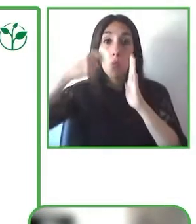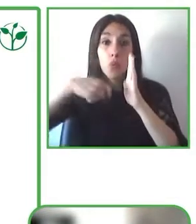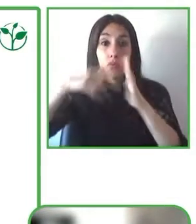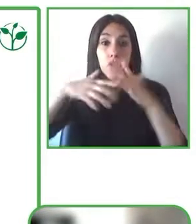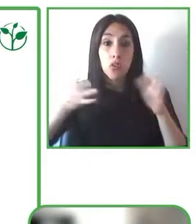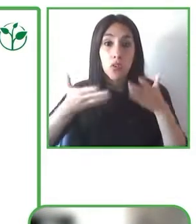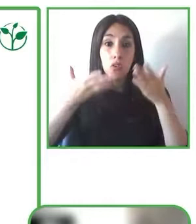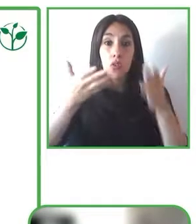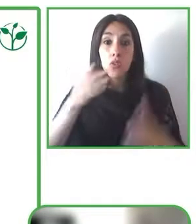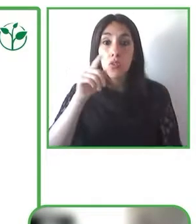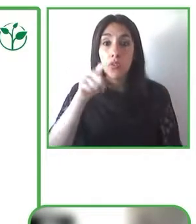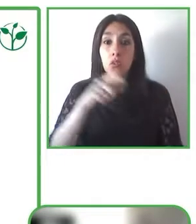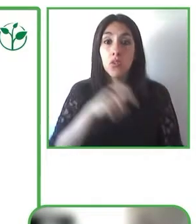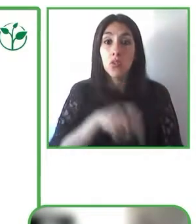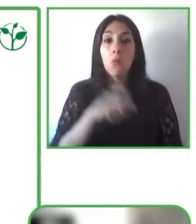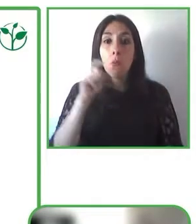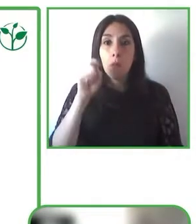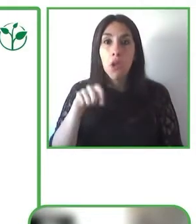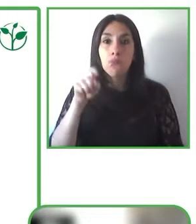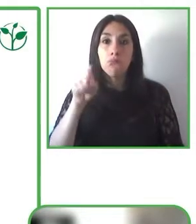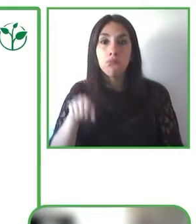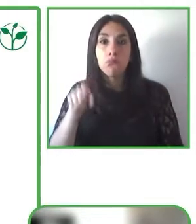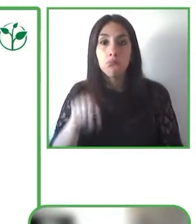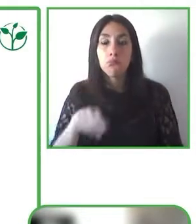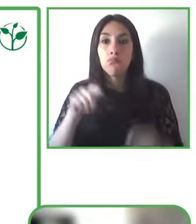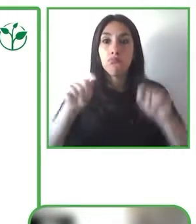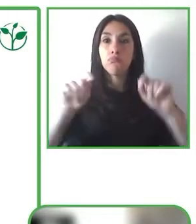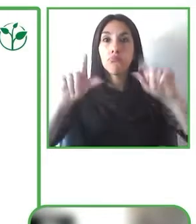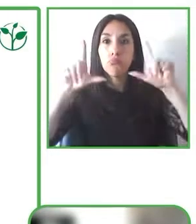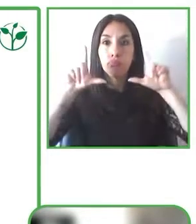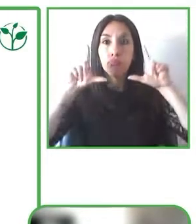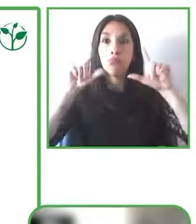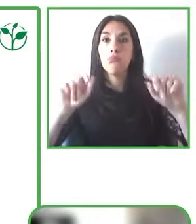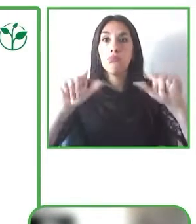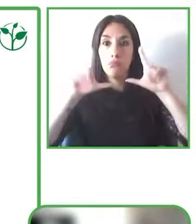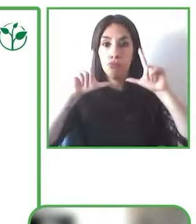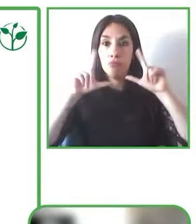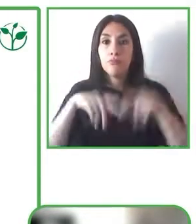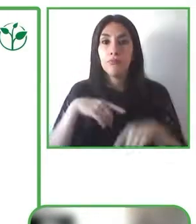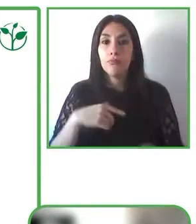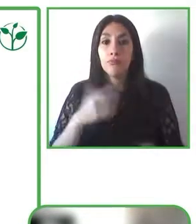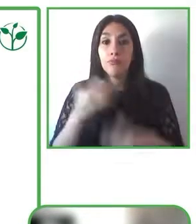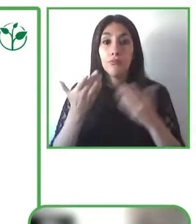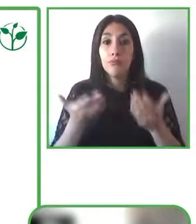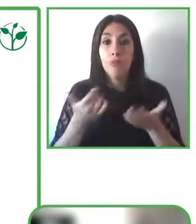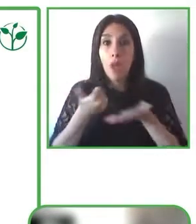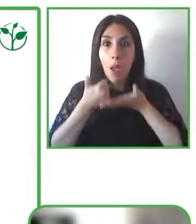knowing about the features but actually how do you implement activate them within the device